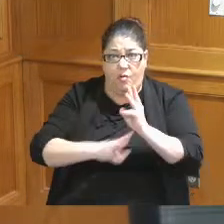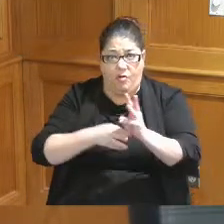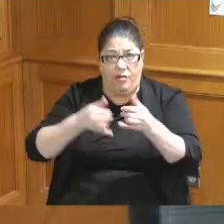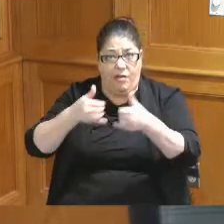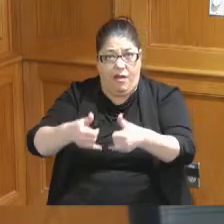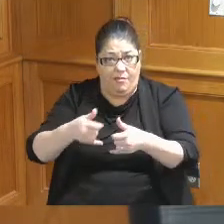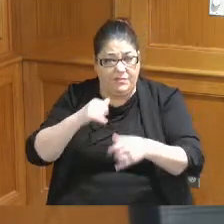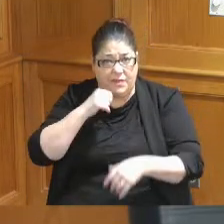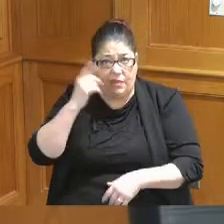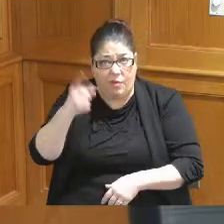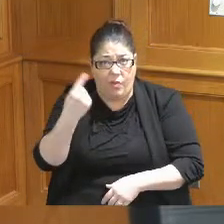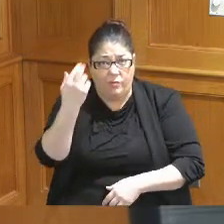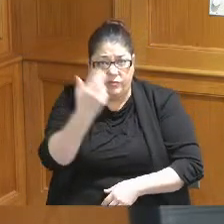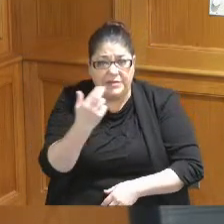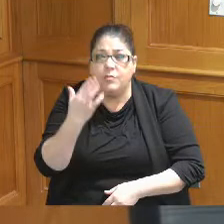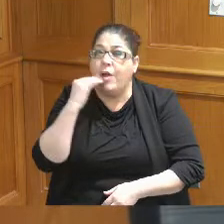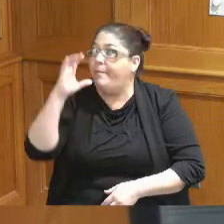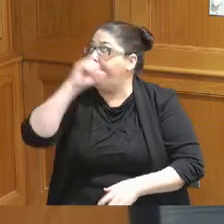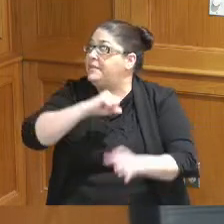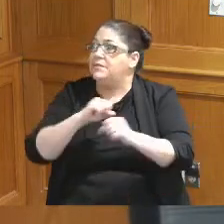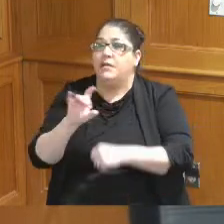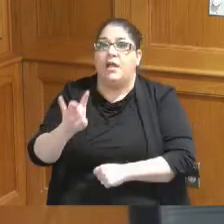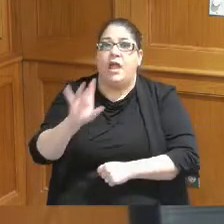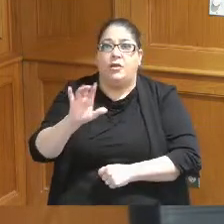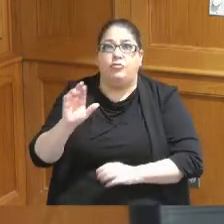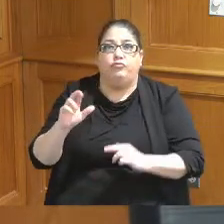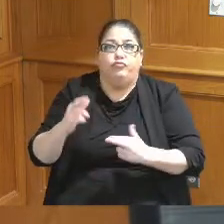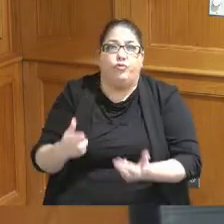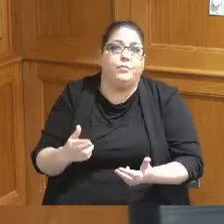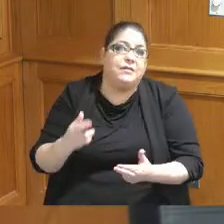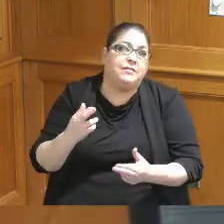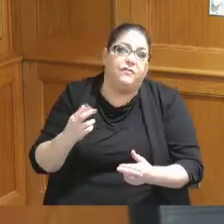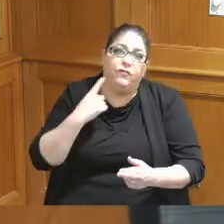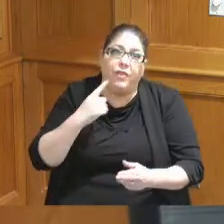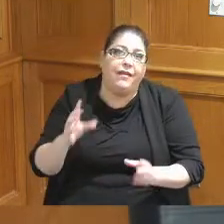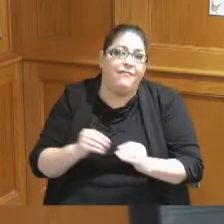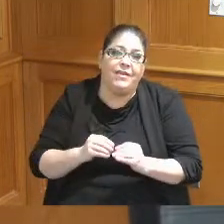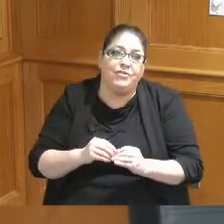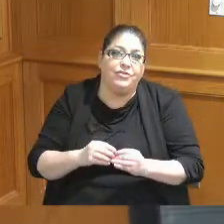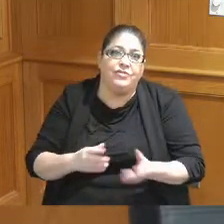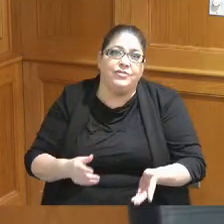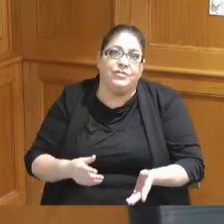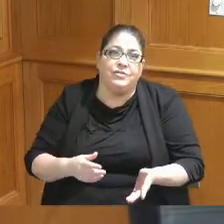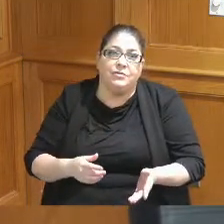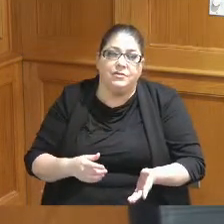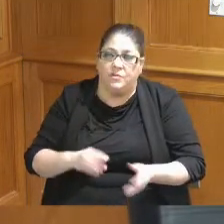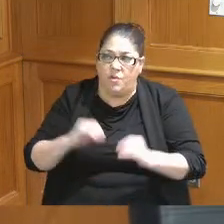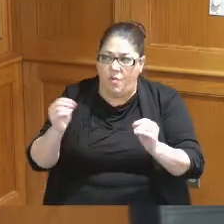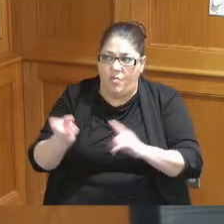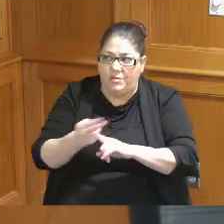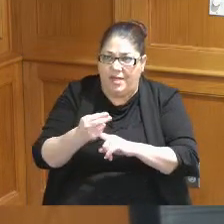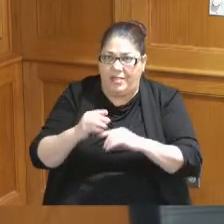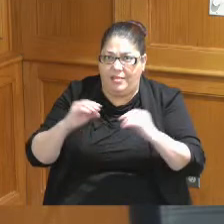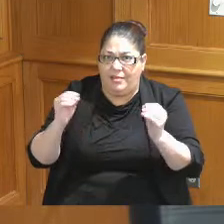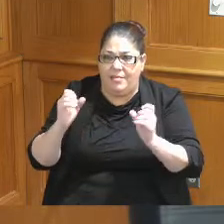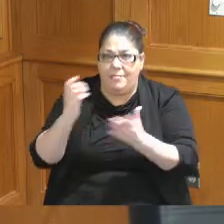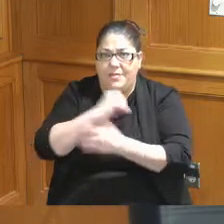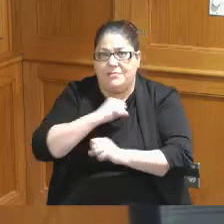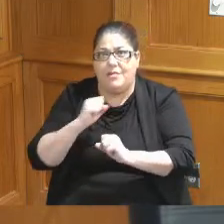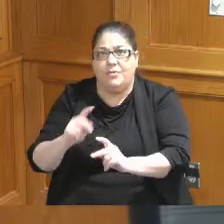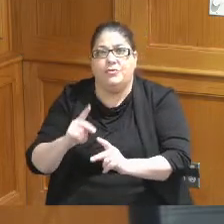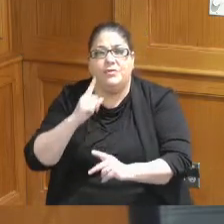we're missing out on conventions 800 rooms we're missing out on a lot of opportunity and so when